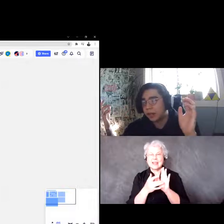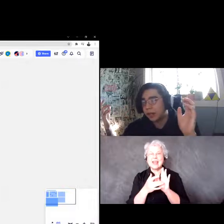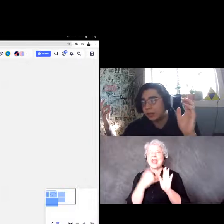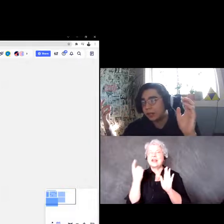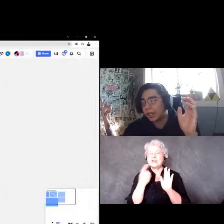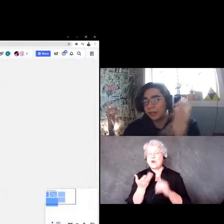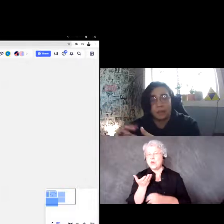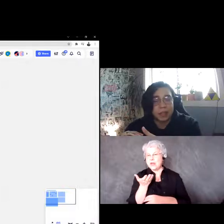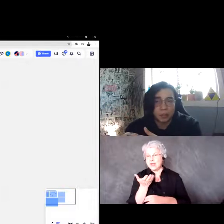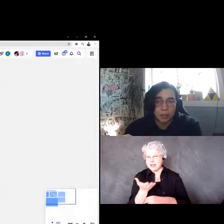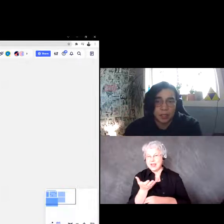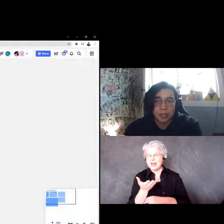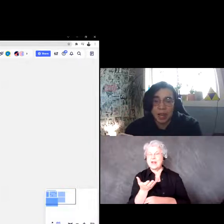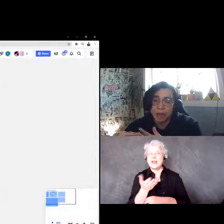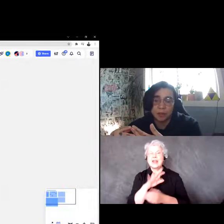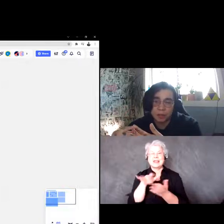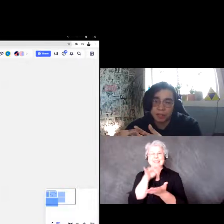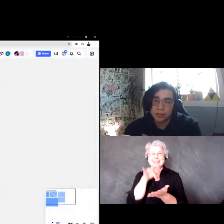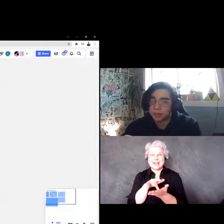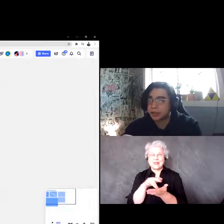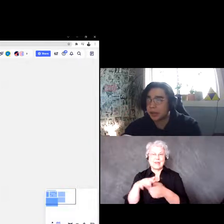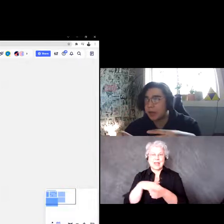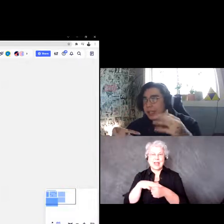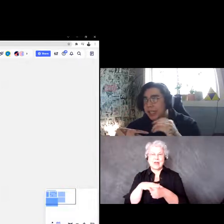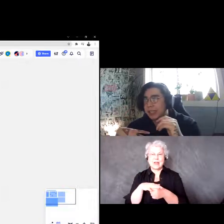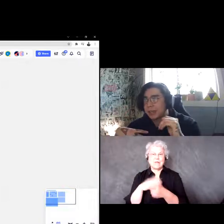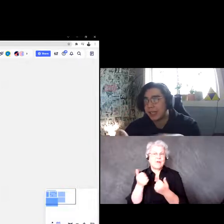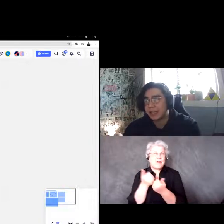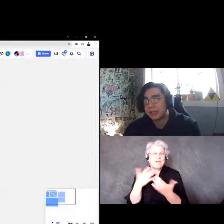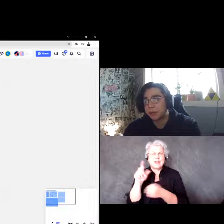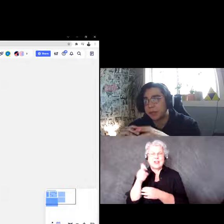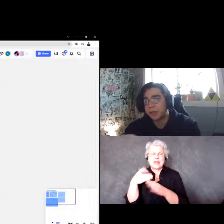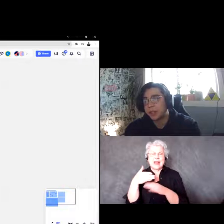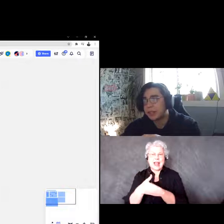of everything you need after your session. So I always like to make these for communities,